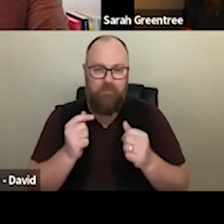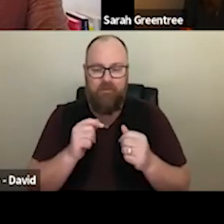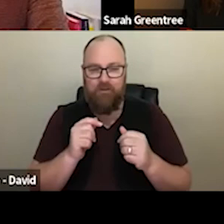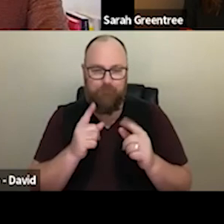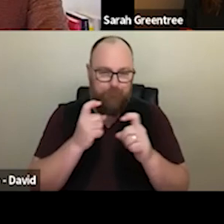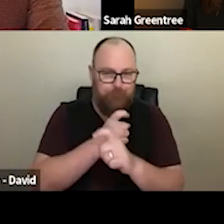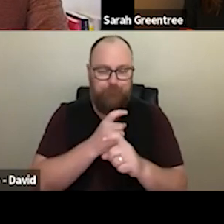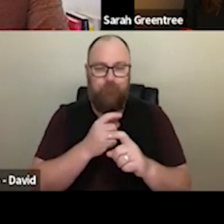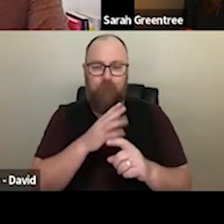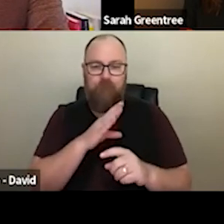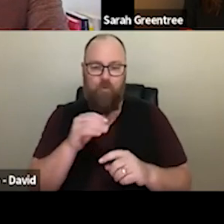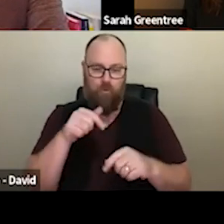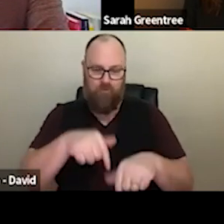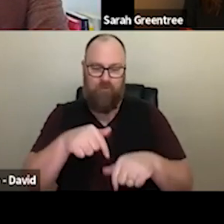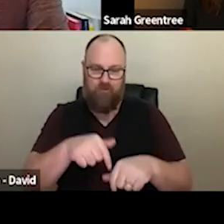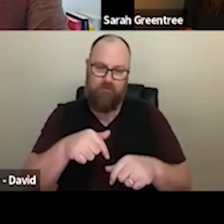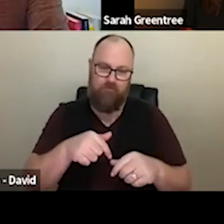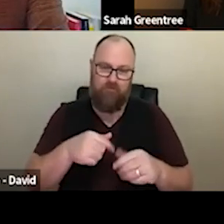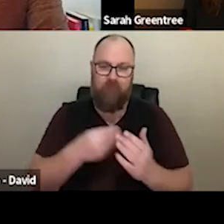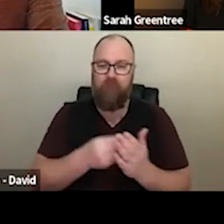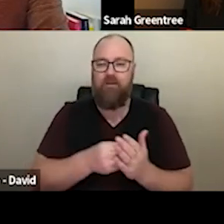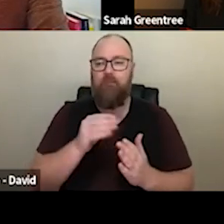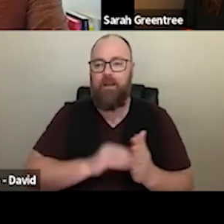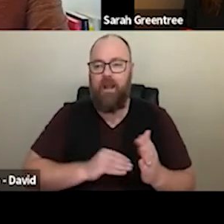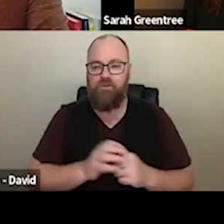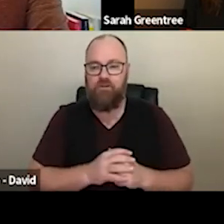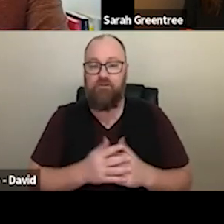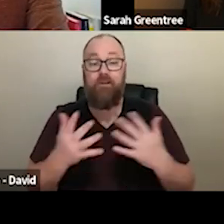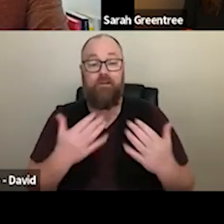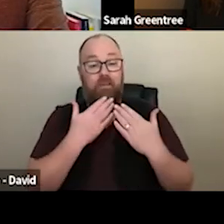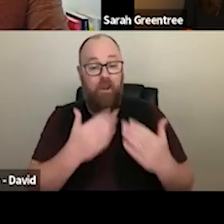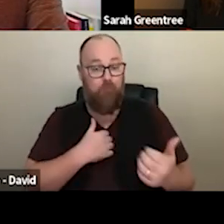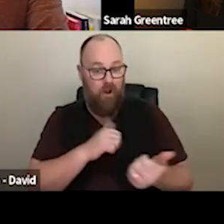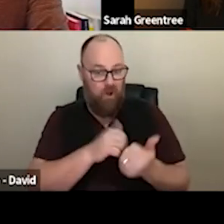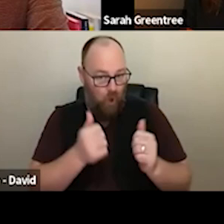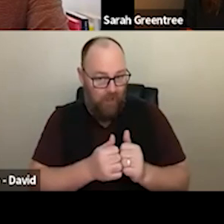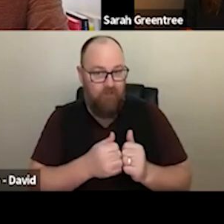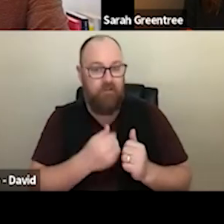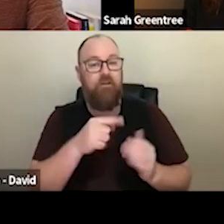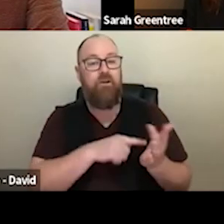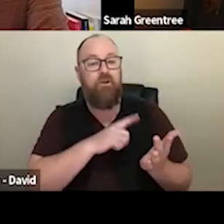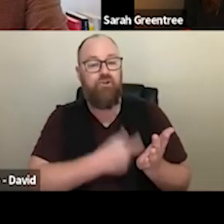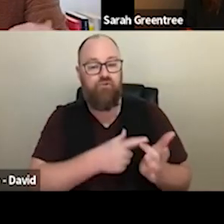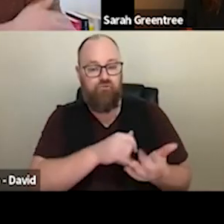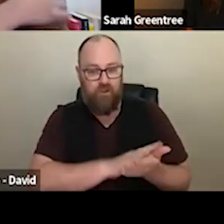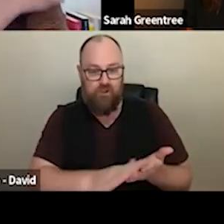applications through for 4 year, investment i'd like to thank my colleagues on the panel some of the nuances and complexities of making the funding applications through the four year